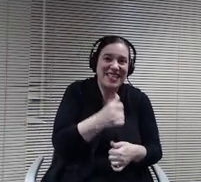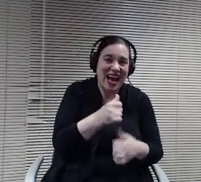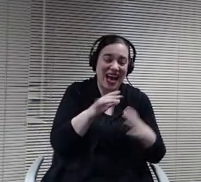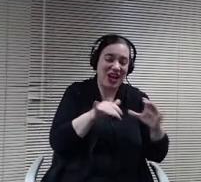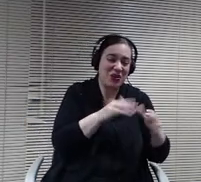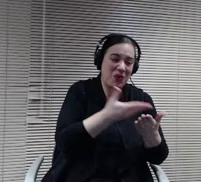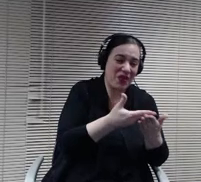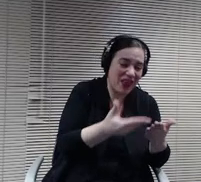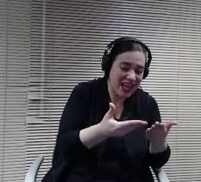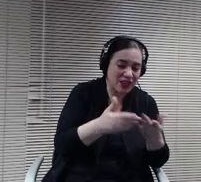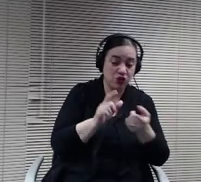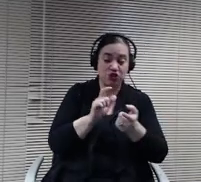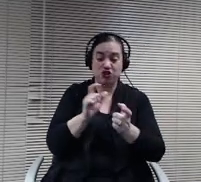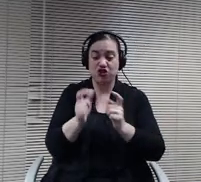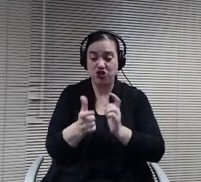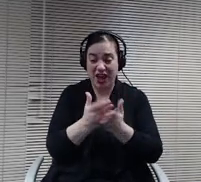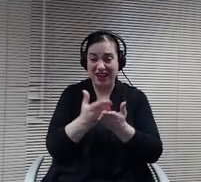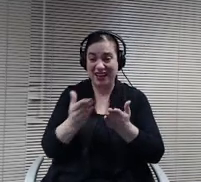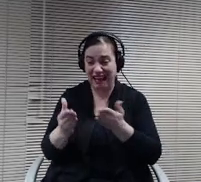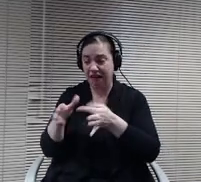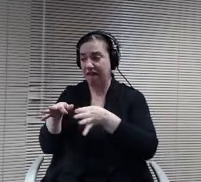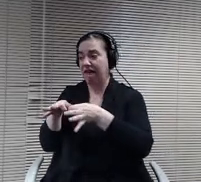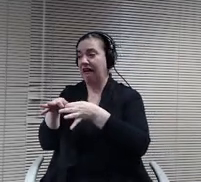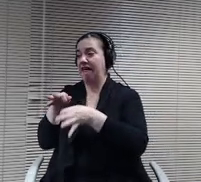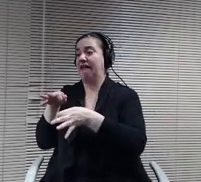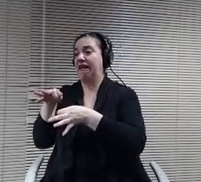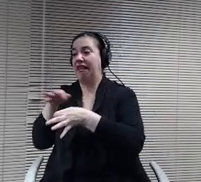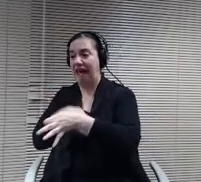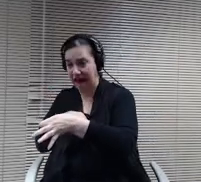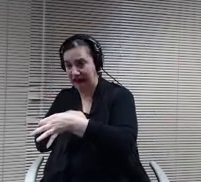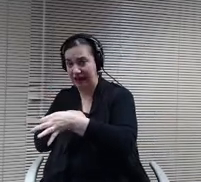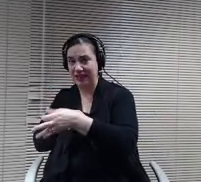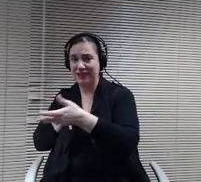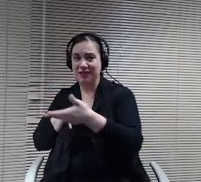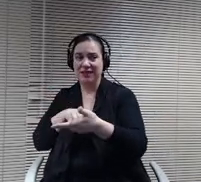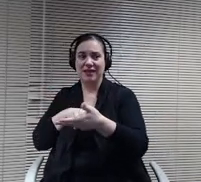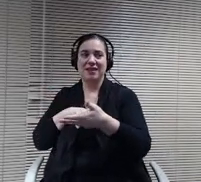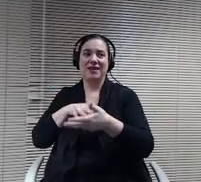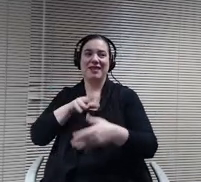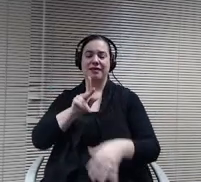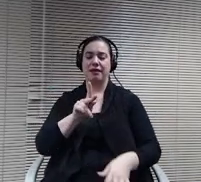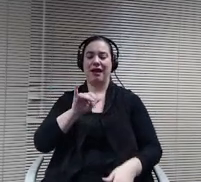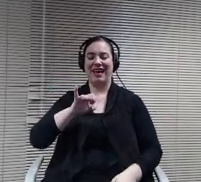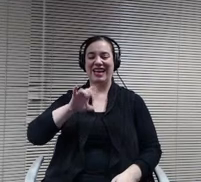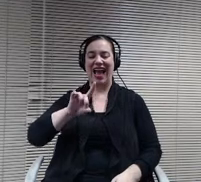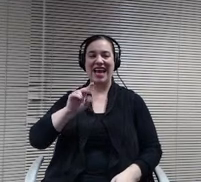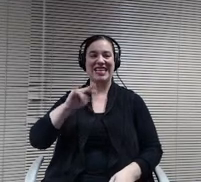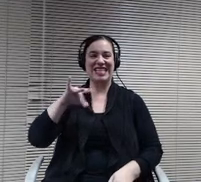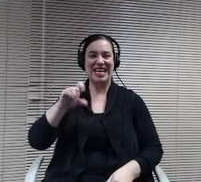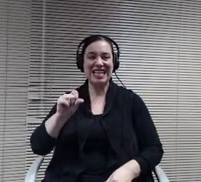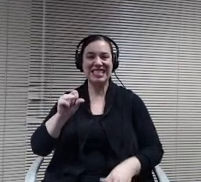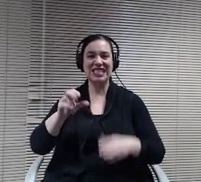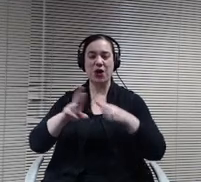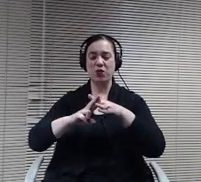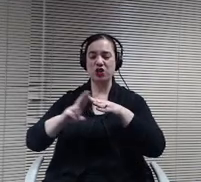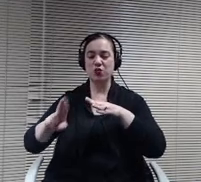things, for example. Or kindness retreat we just had to delay it. I think we have a chance. In April is our new our new date